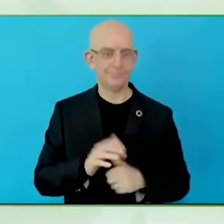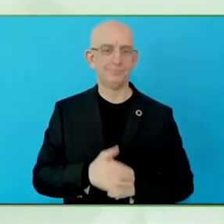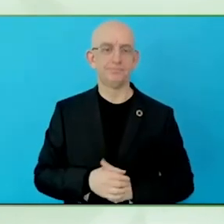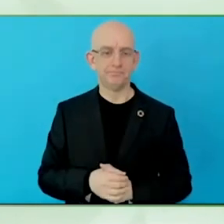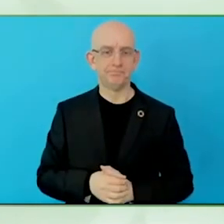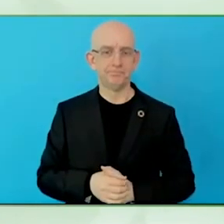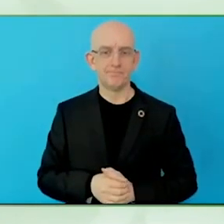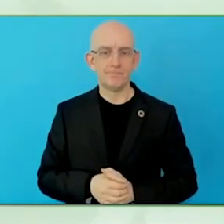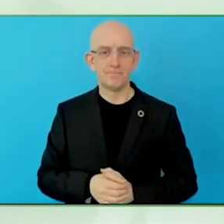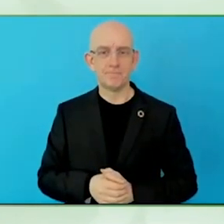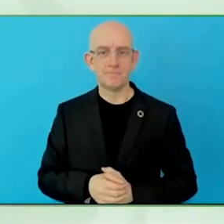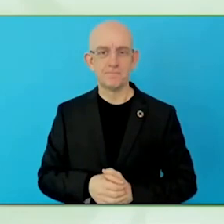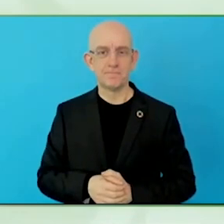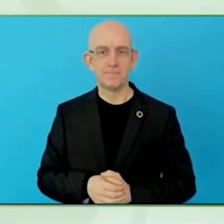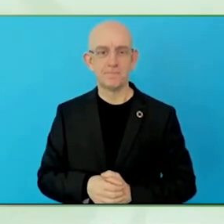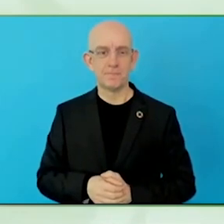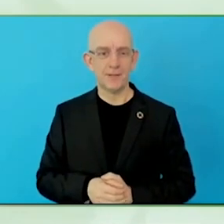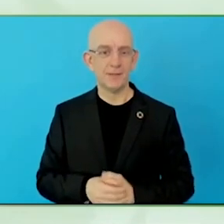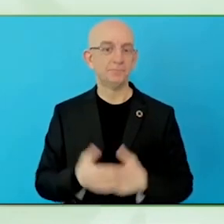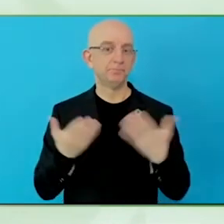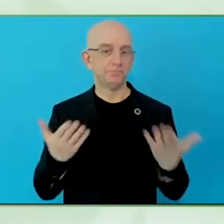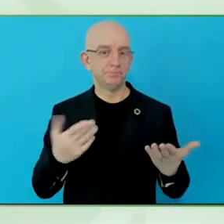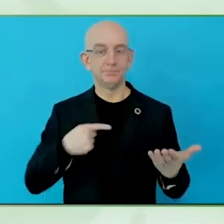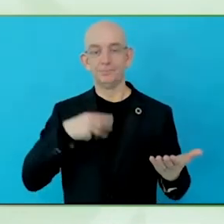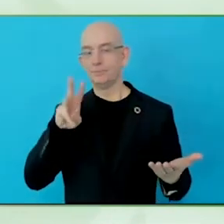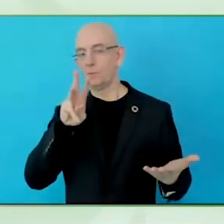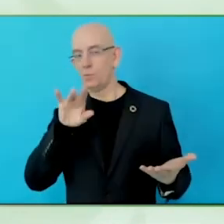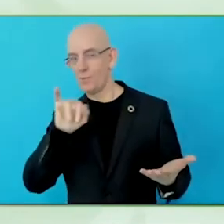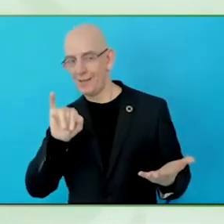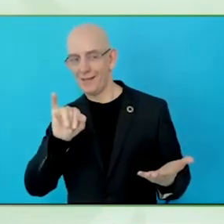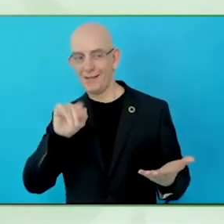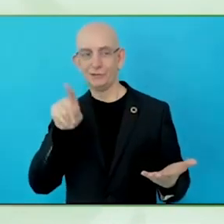in the World Health Organization based in Geneva, Switzerland.